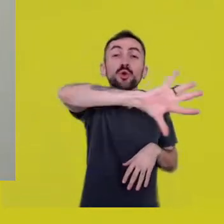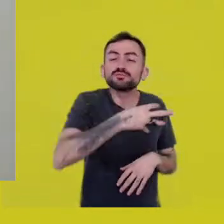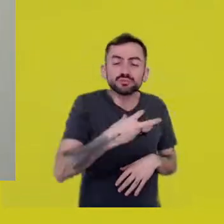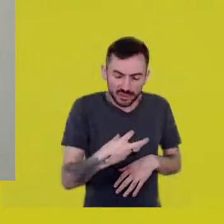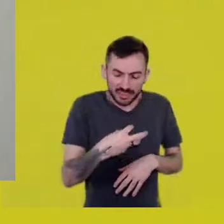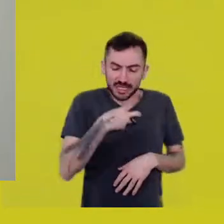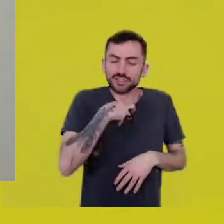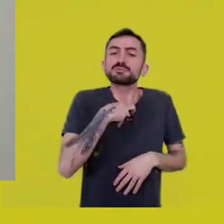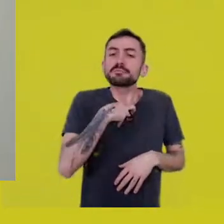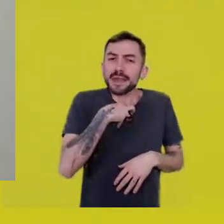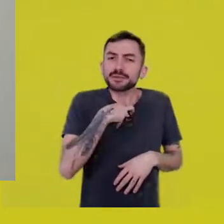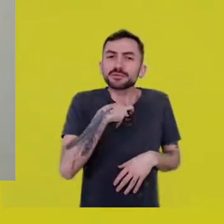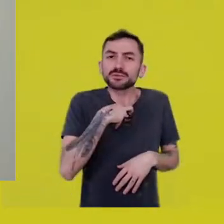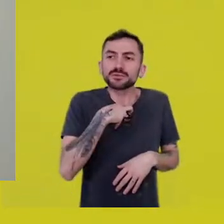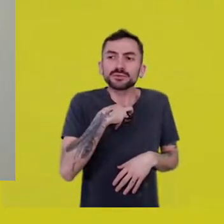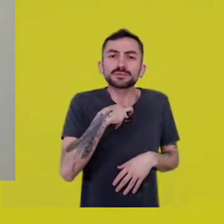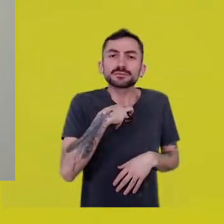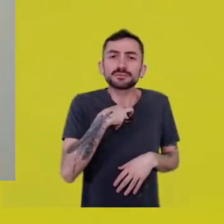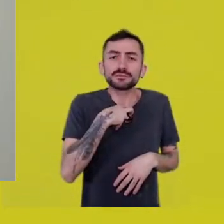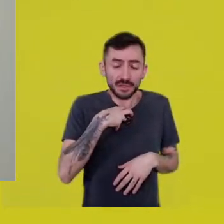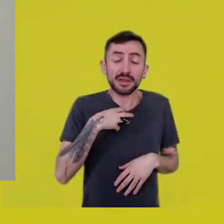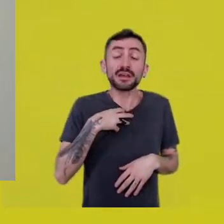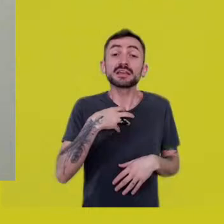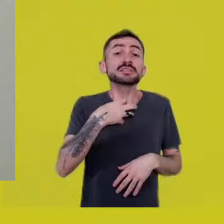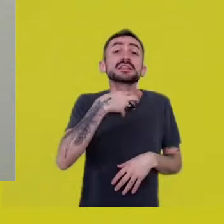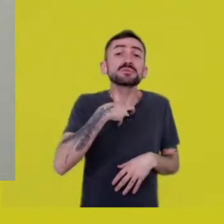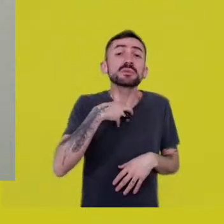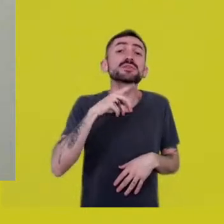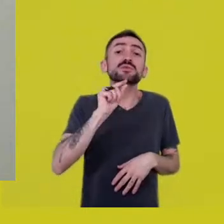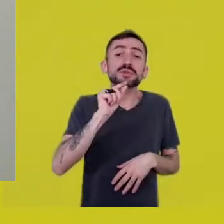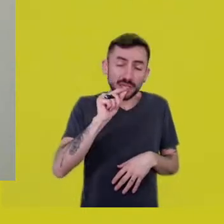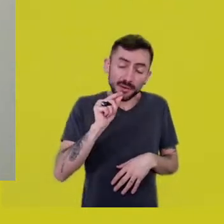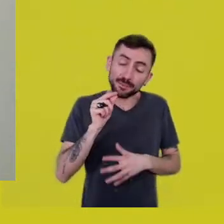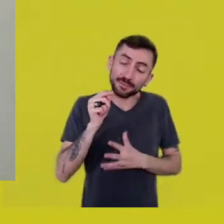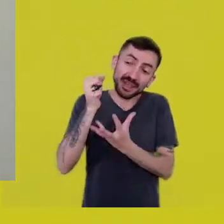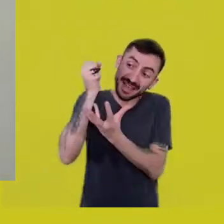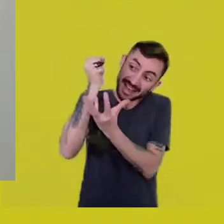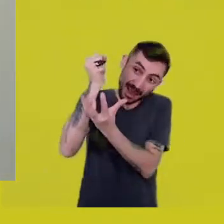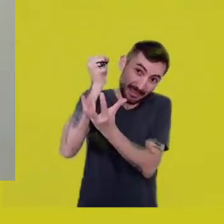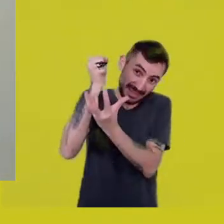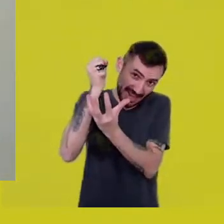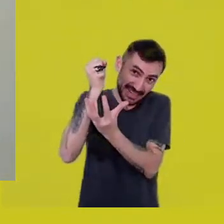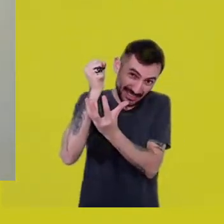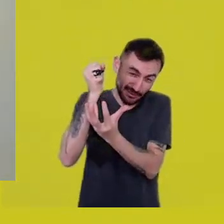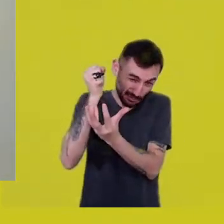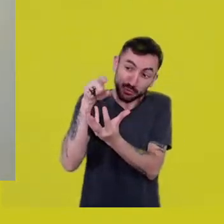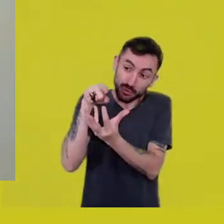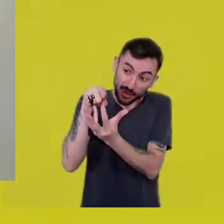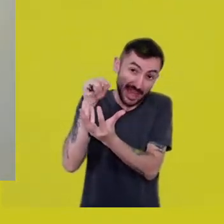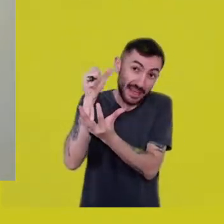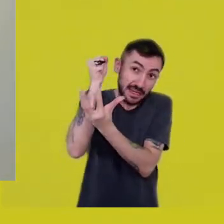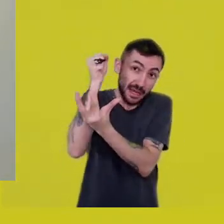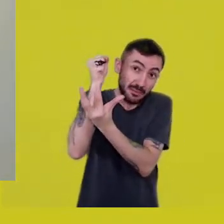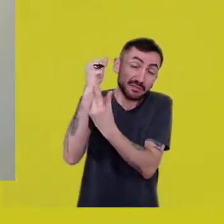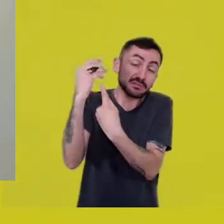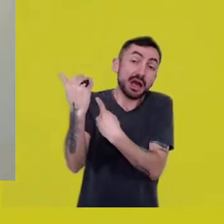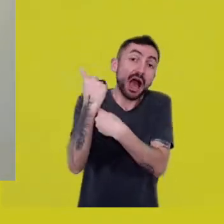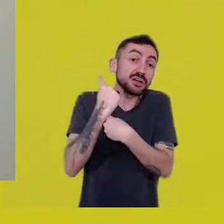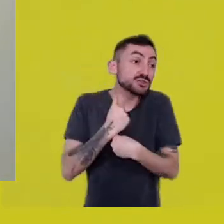that capitalism, this contemporary movement, it creates wishes